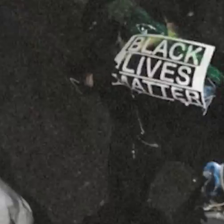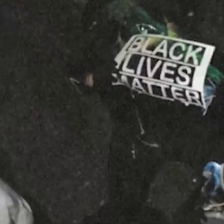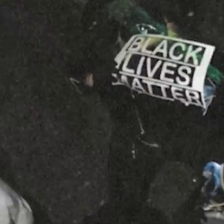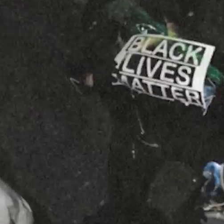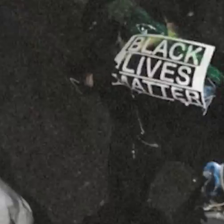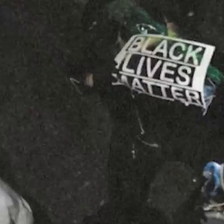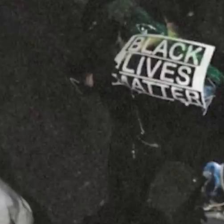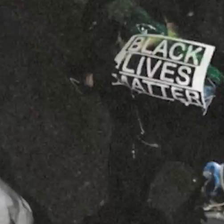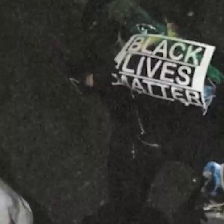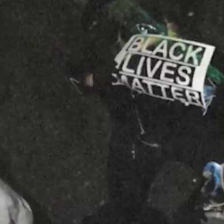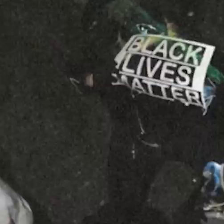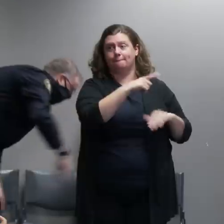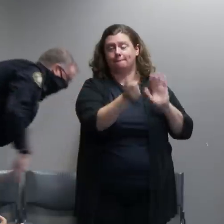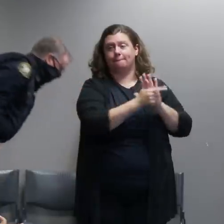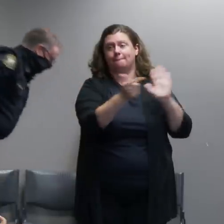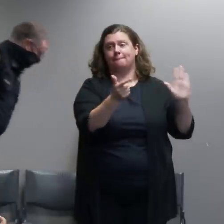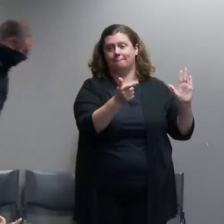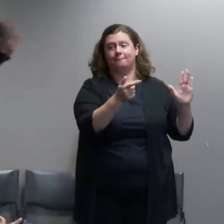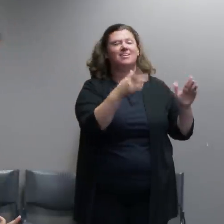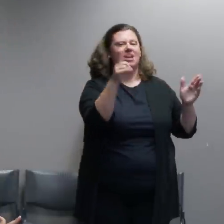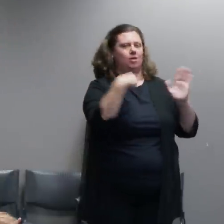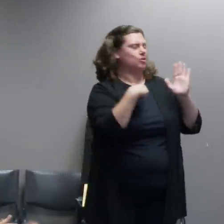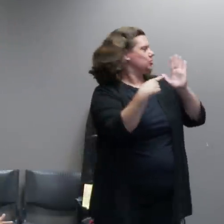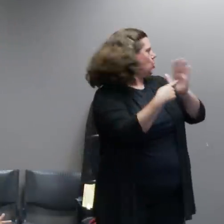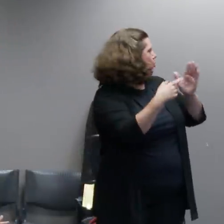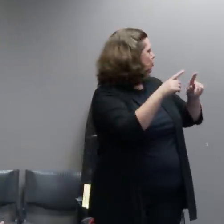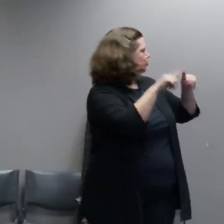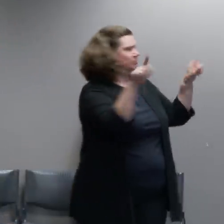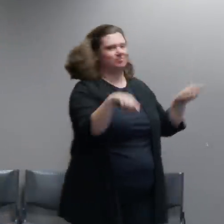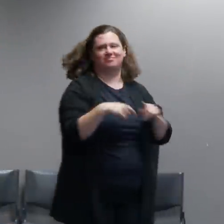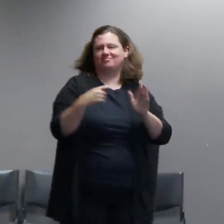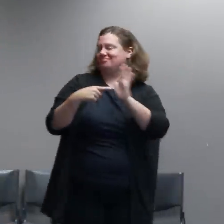actually have one here. This is one of the green lasers